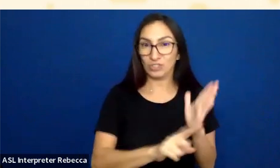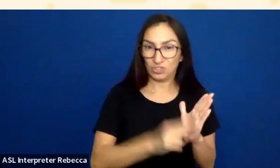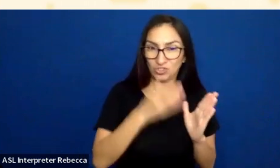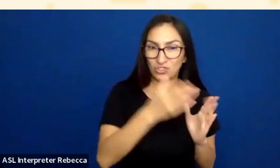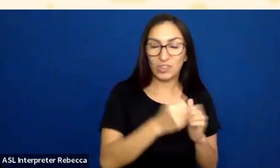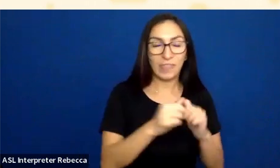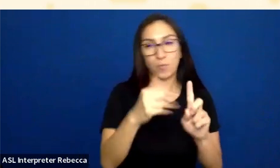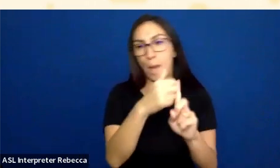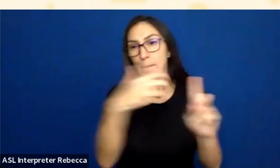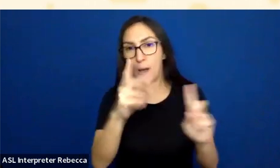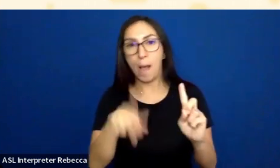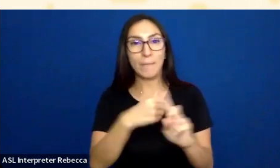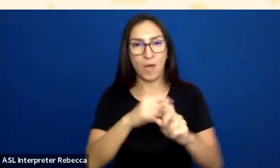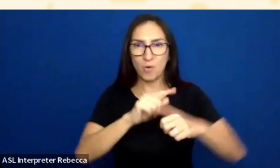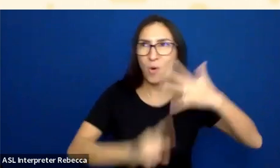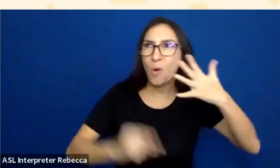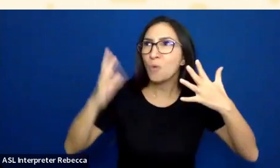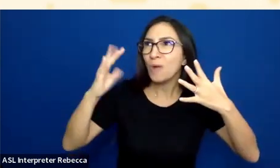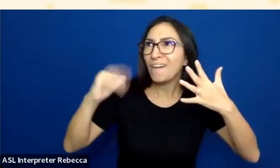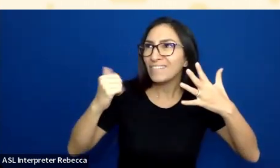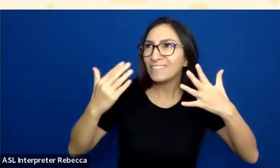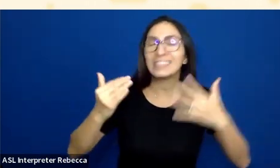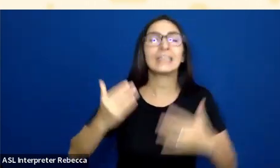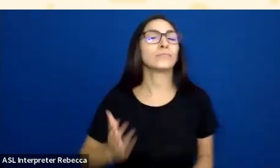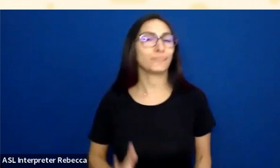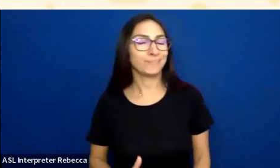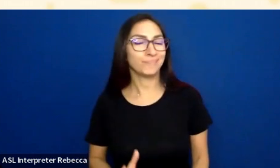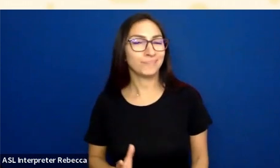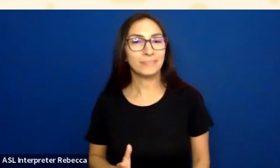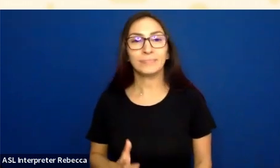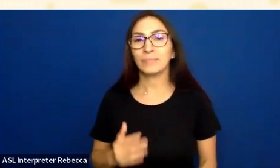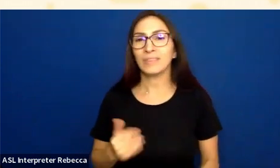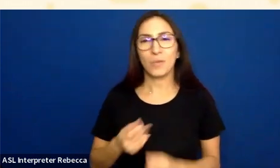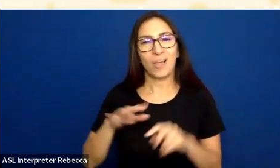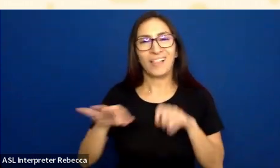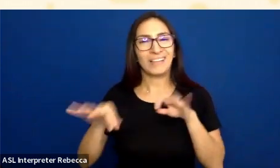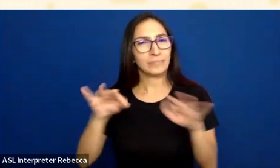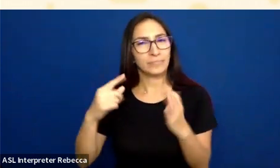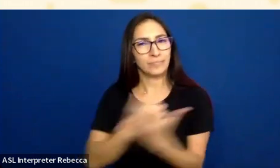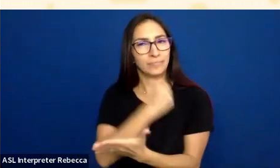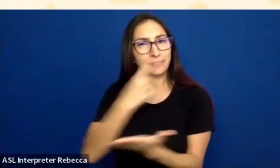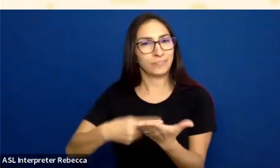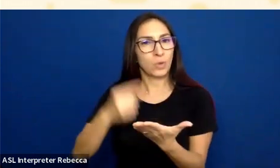We are actually going to go beyond that, time permitting, to talk about why. And why that number so high will make sense, hopefully, pretty soon.